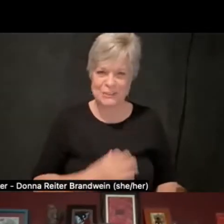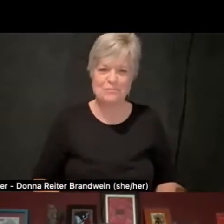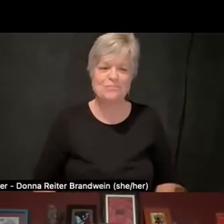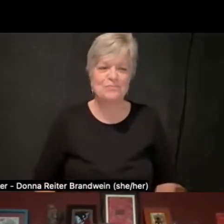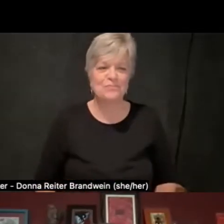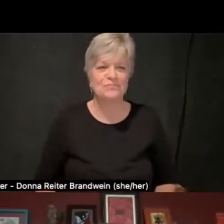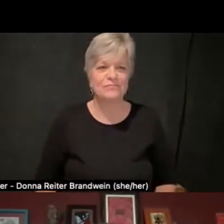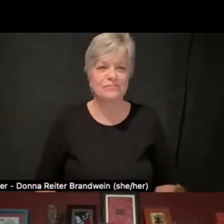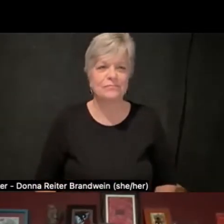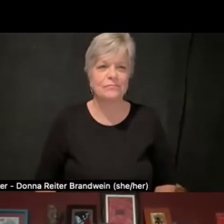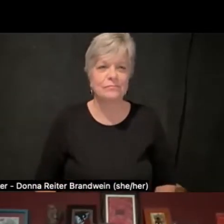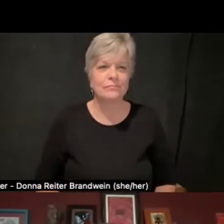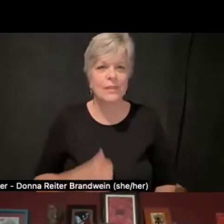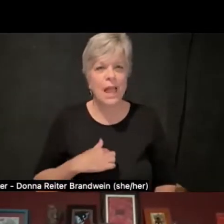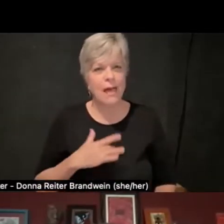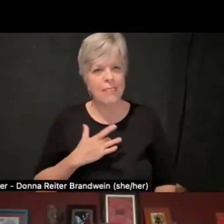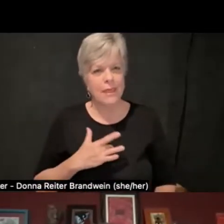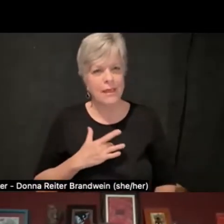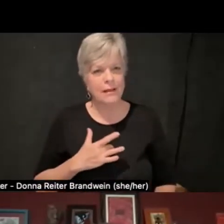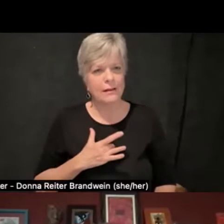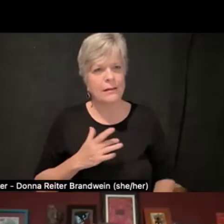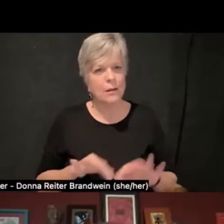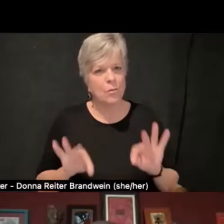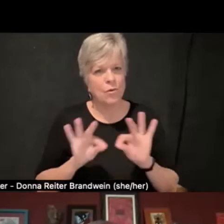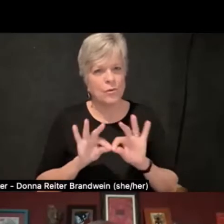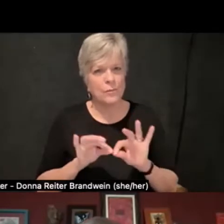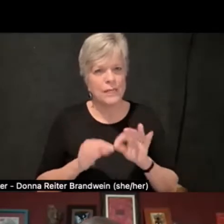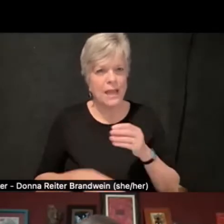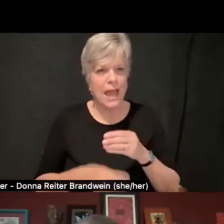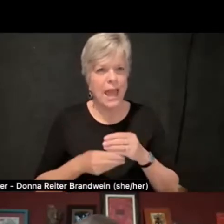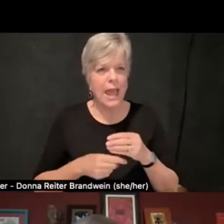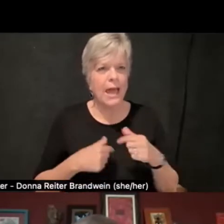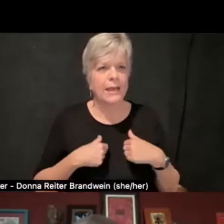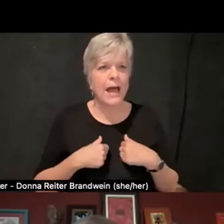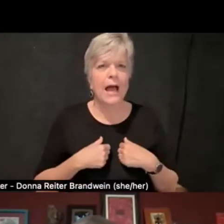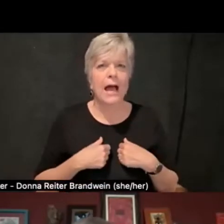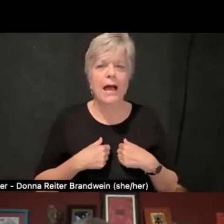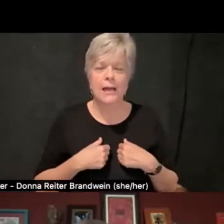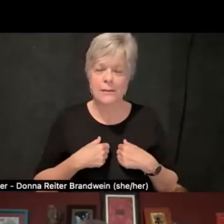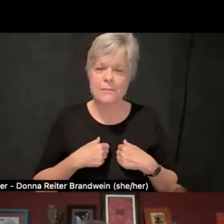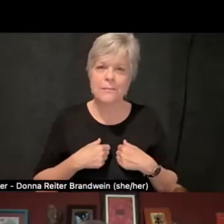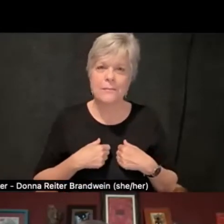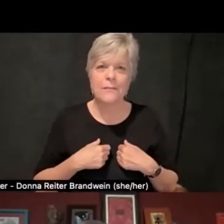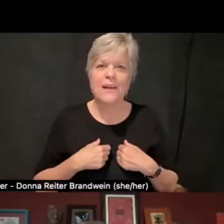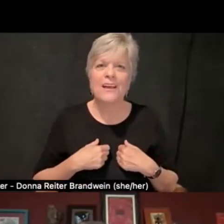I think that it's important for me to add that I'm wearing a necklace with a dragonfly